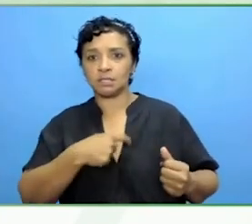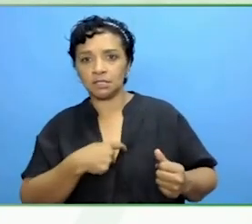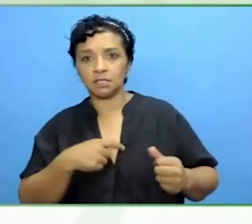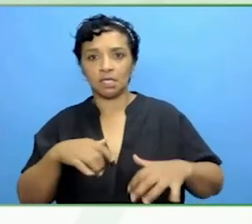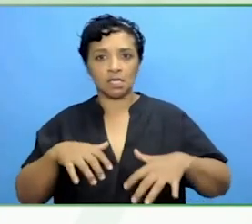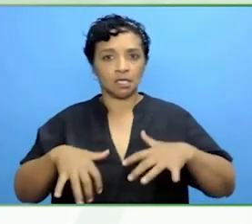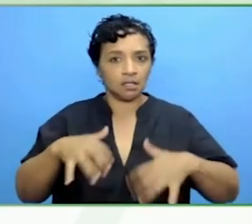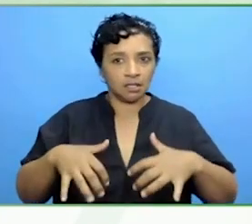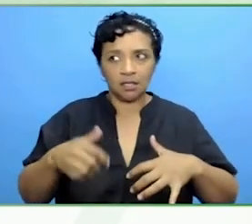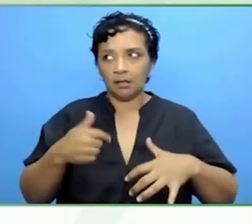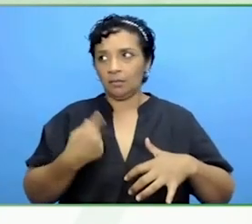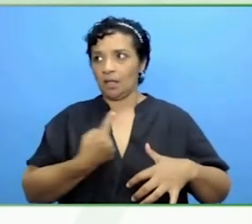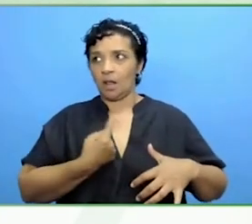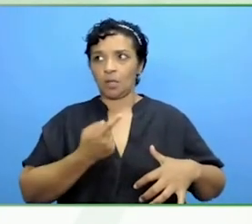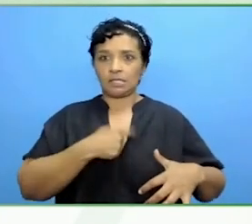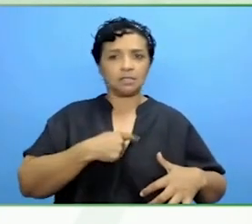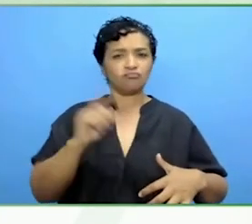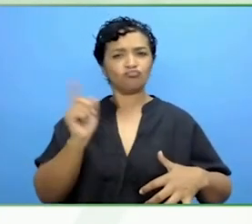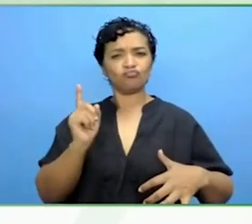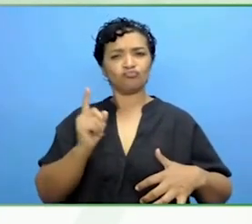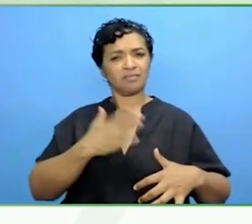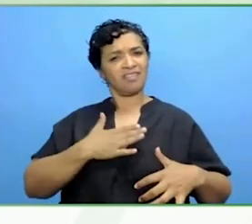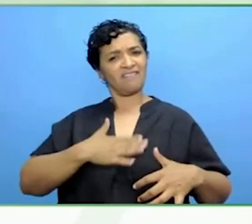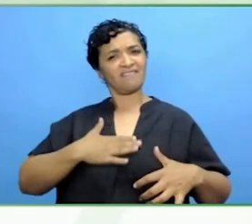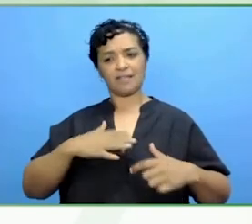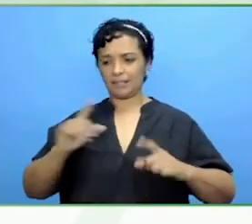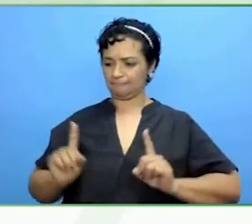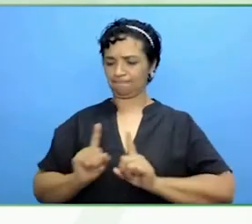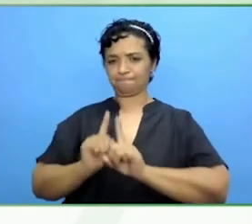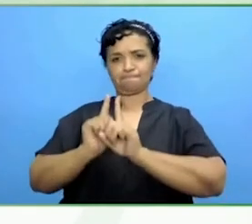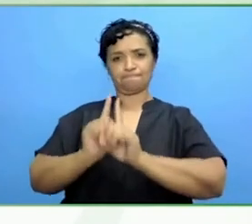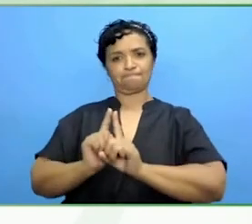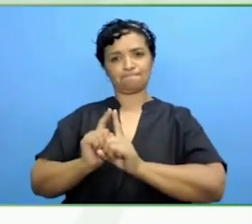Right. I'm not a solitary voice. We have got humour.